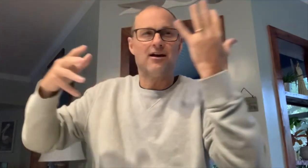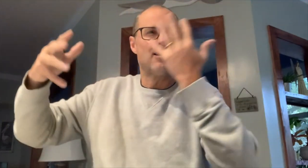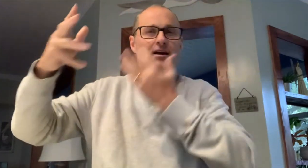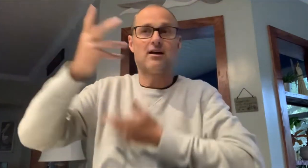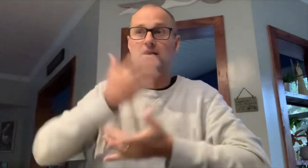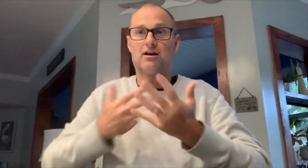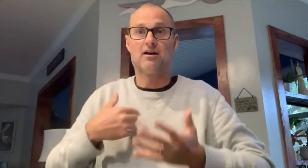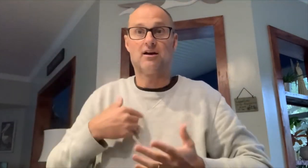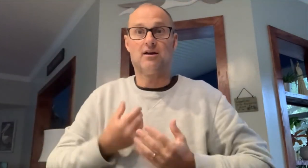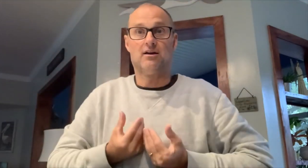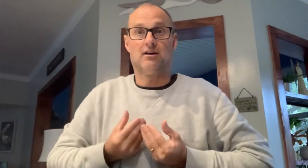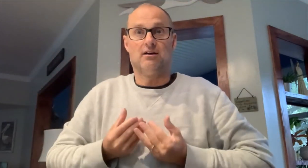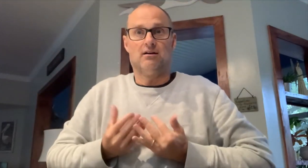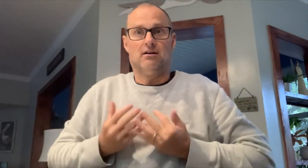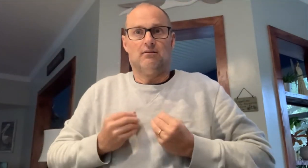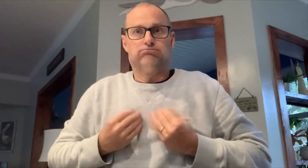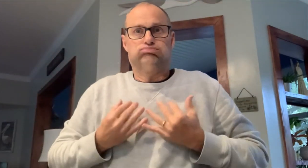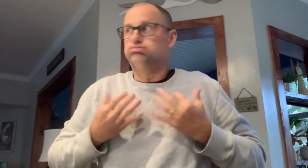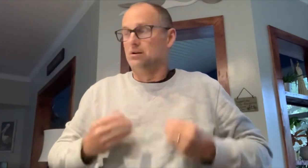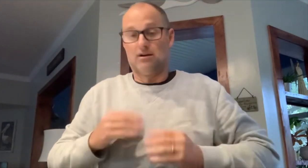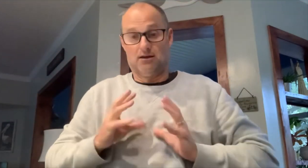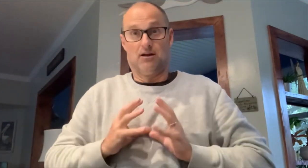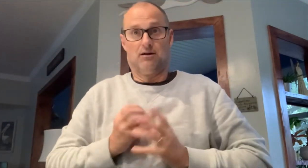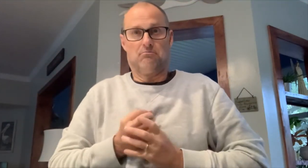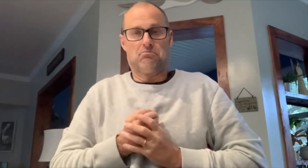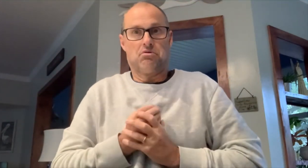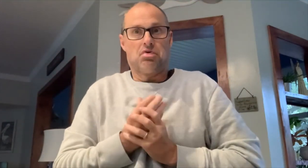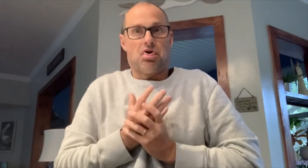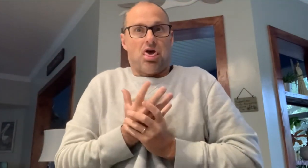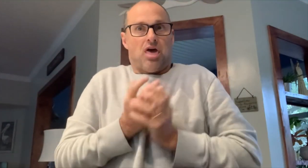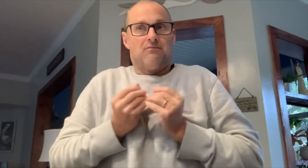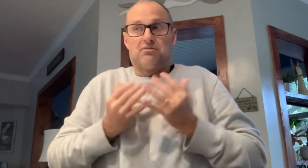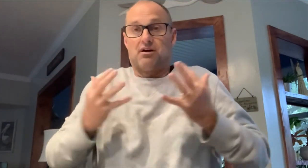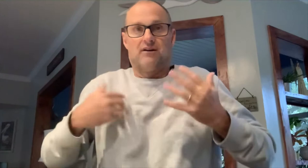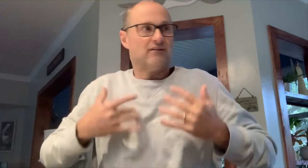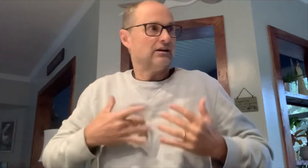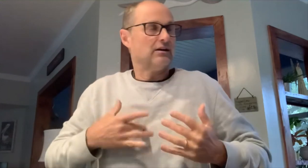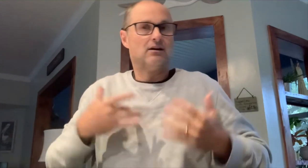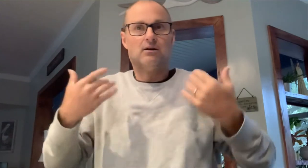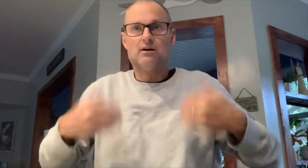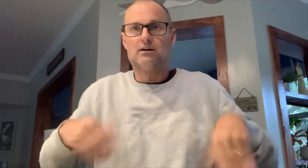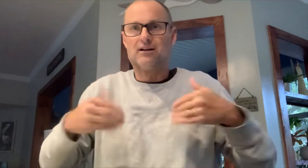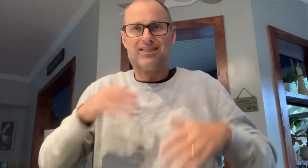quality of the air. I felt that inner-child flourishing again!